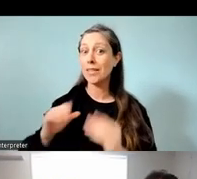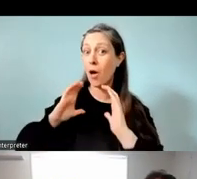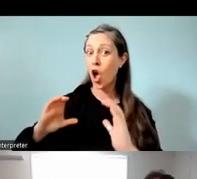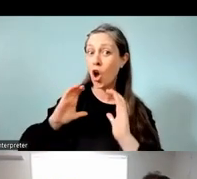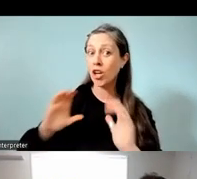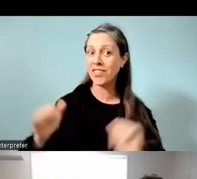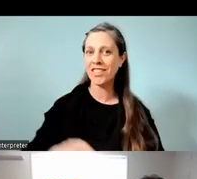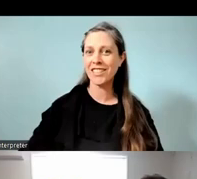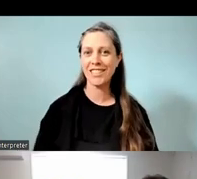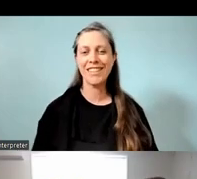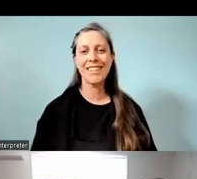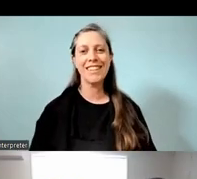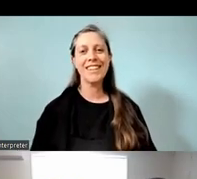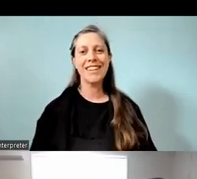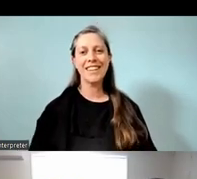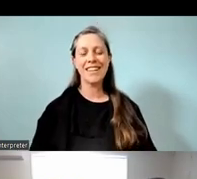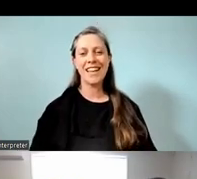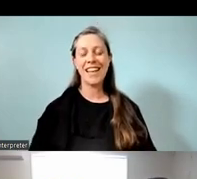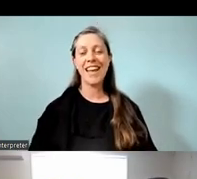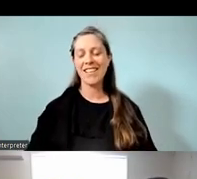Kids are coaching really well. Tēnā koutou katoa, koutou kua huihui mai nei.